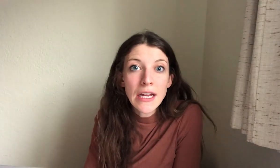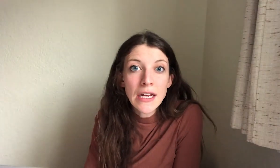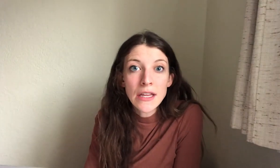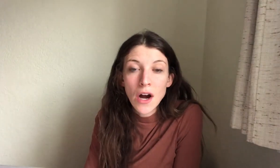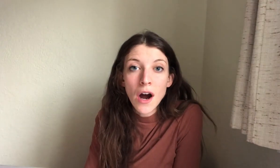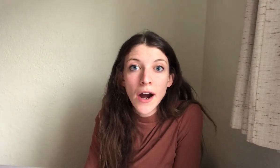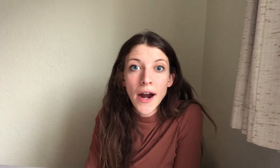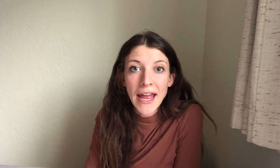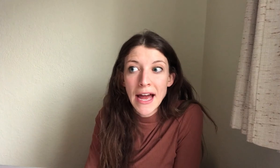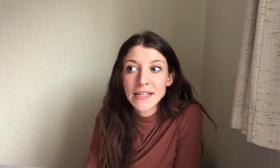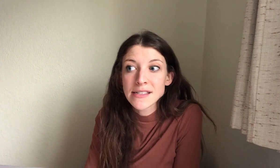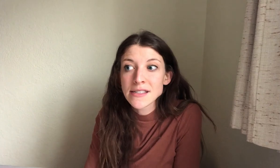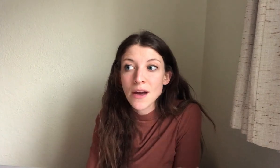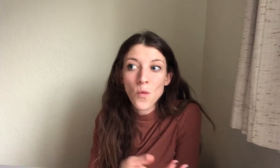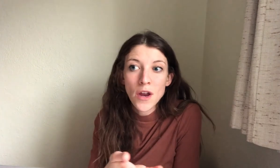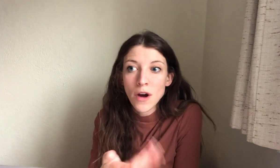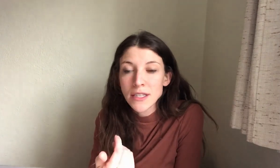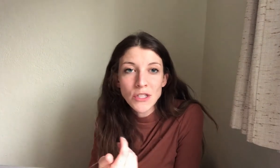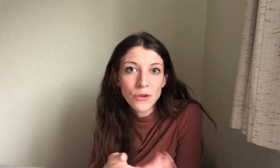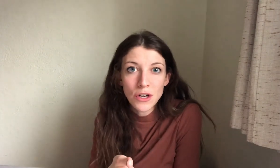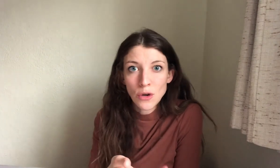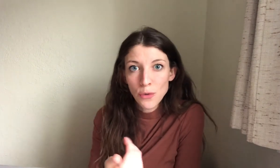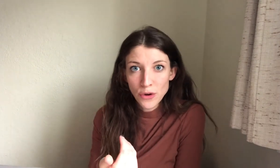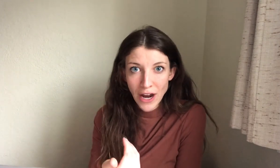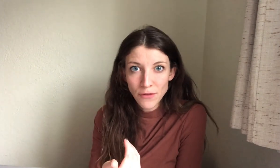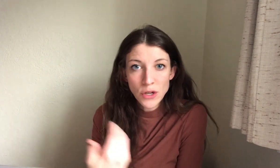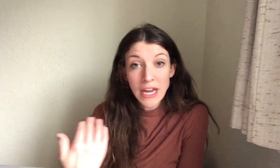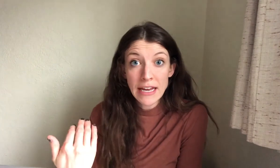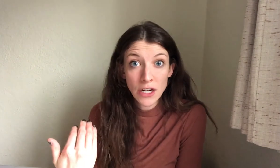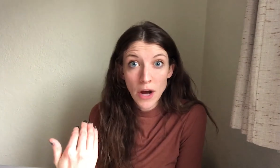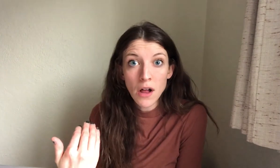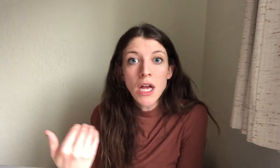in the car and someone walks up to you or you go through a drive-thru and you can't hear well,